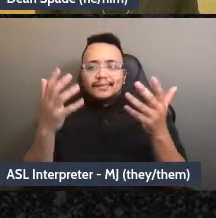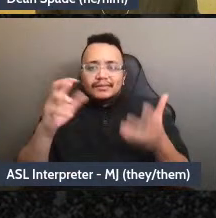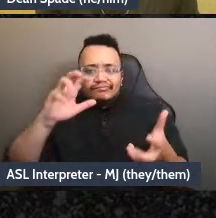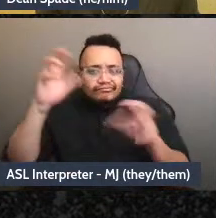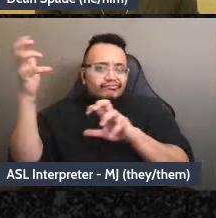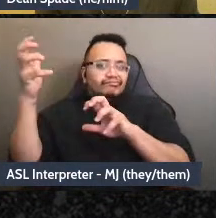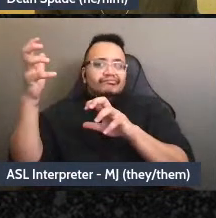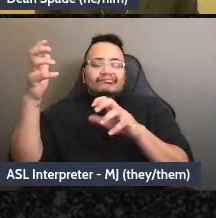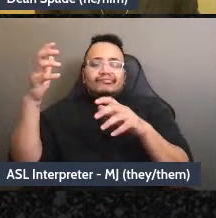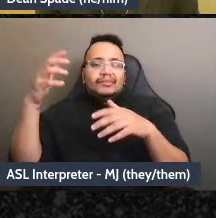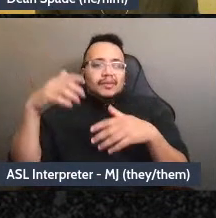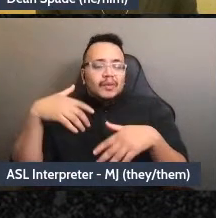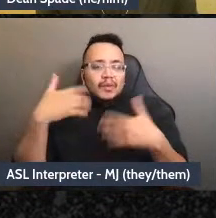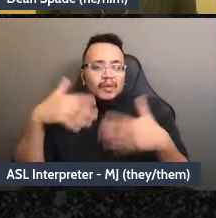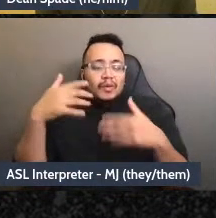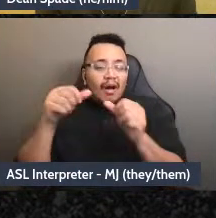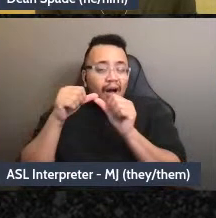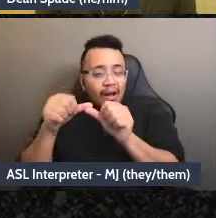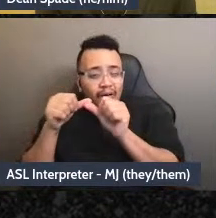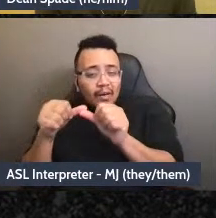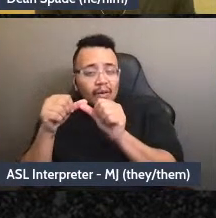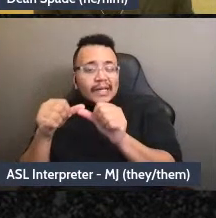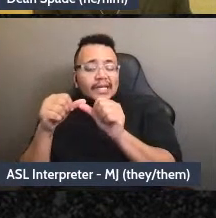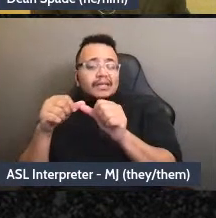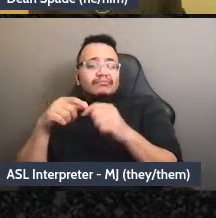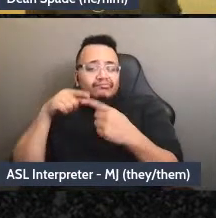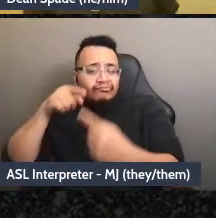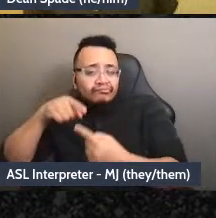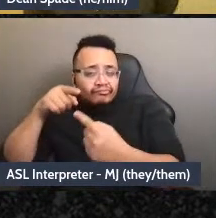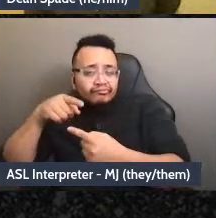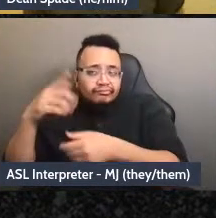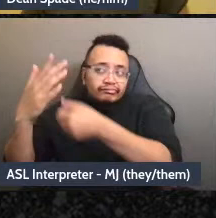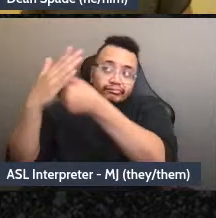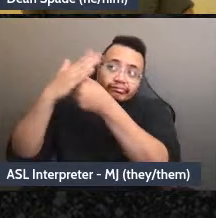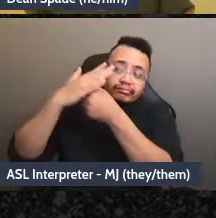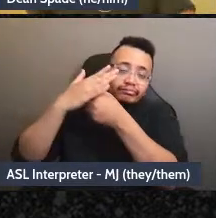both the ongoing disasters we've been living under and new levels of, um,